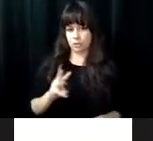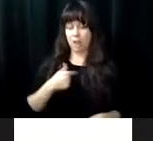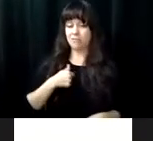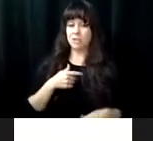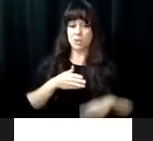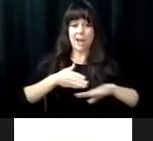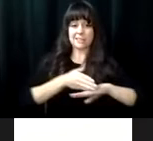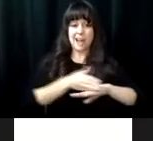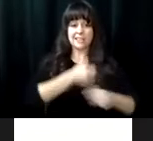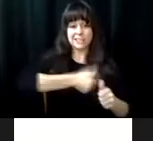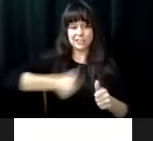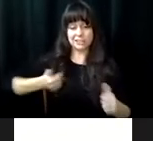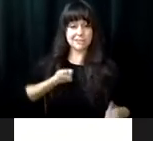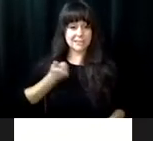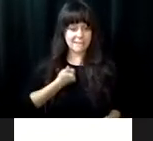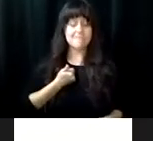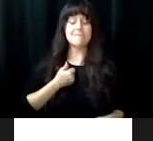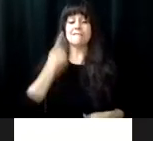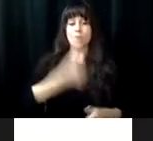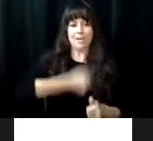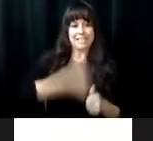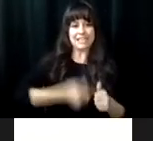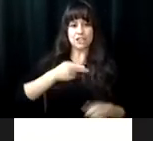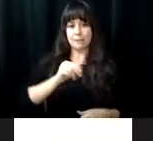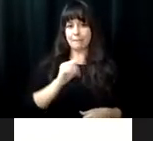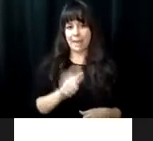1 by 4 on a table saw. I cut all of the material I needed